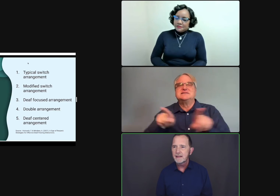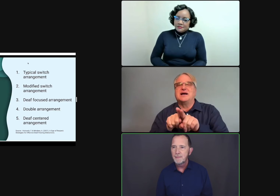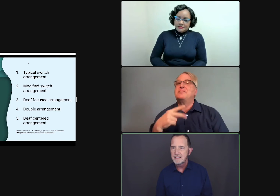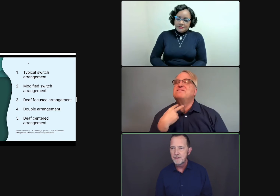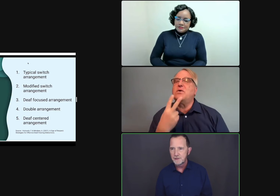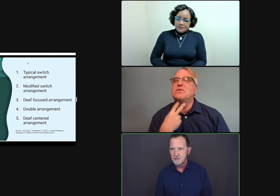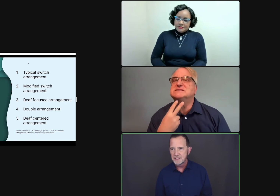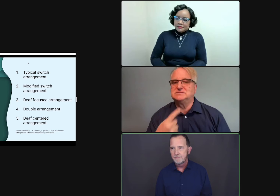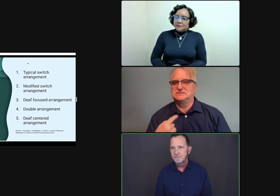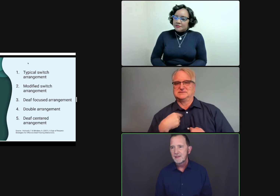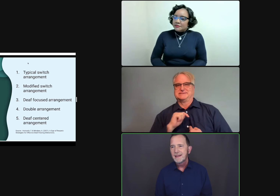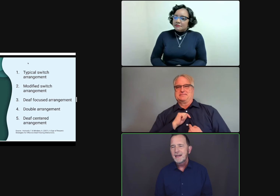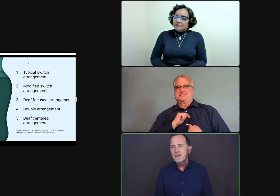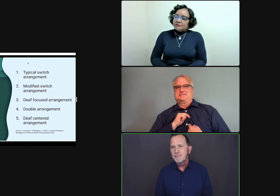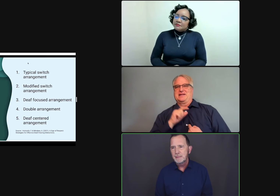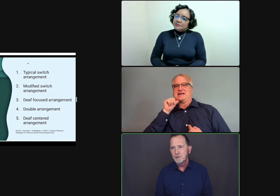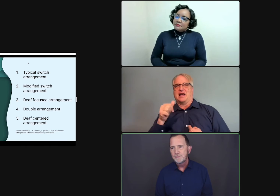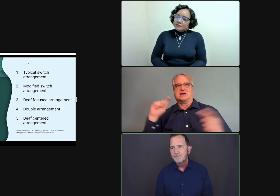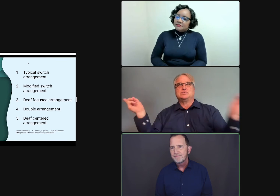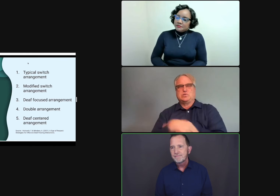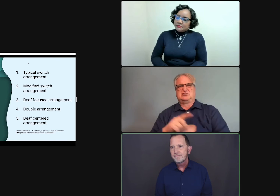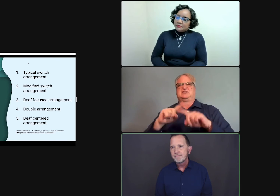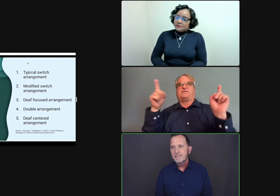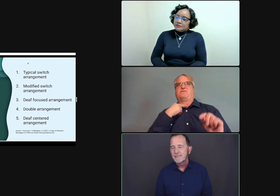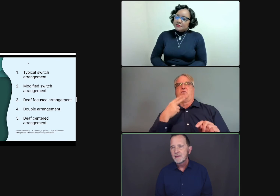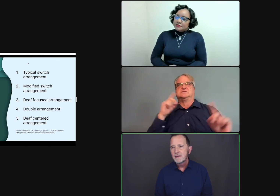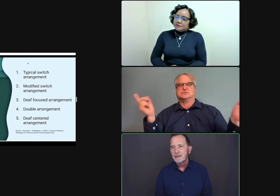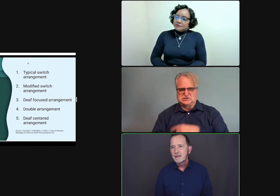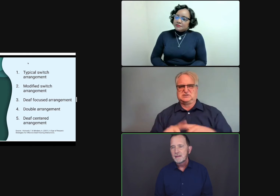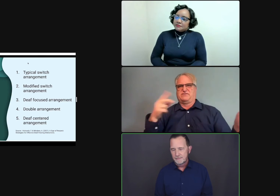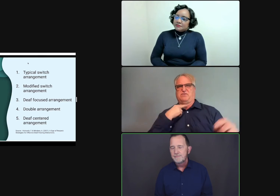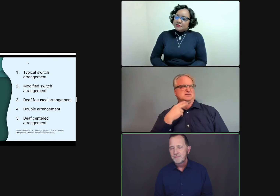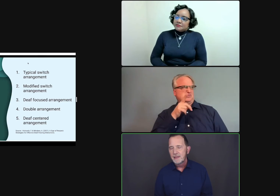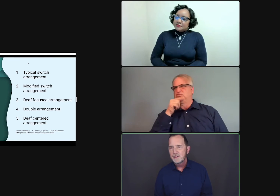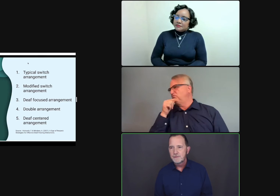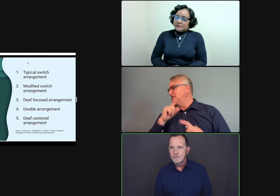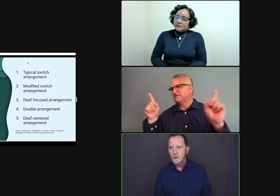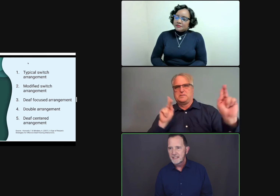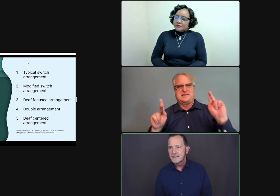the comments of others. Hearing people hear different voices.